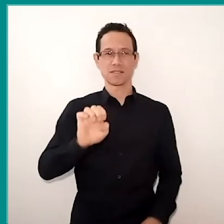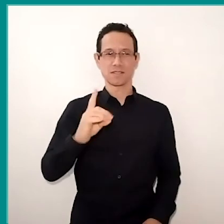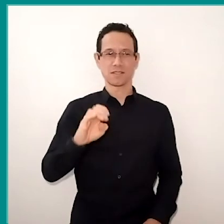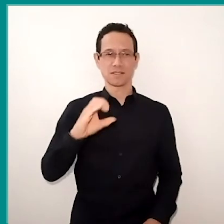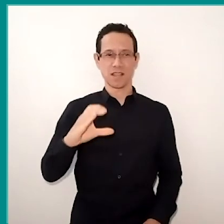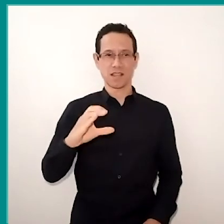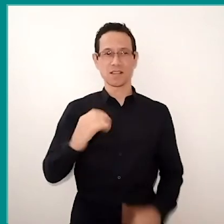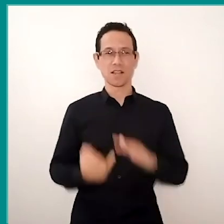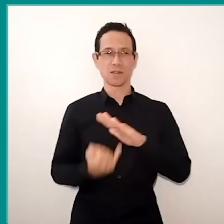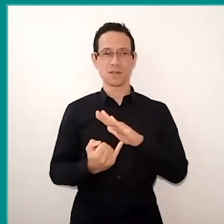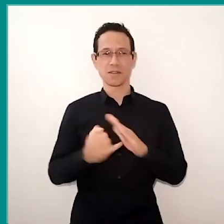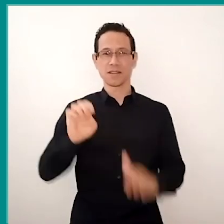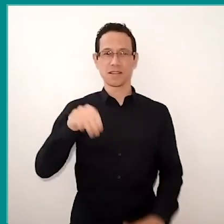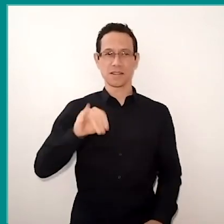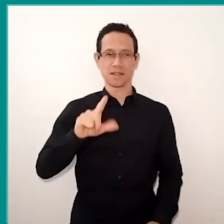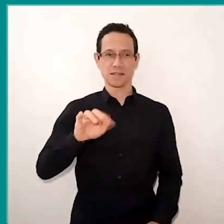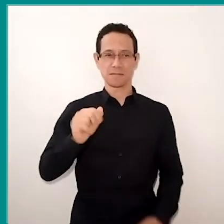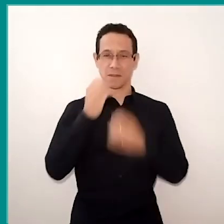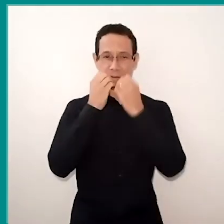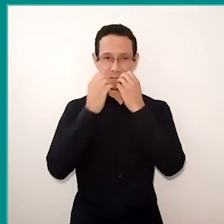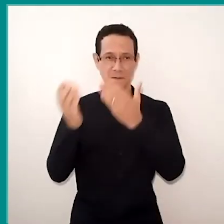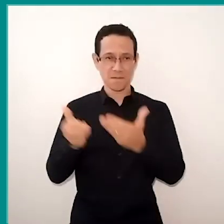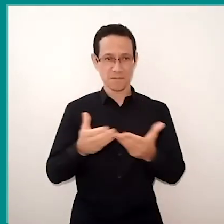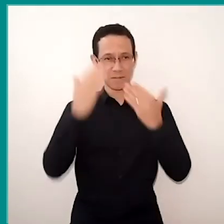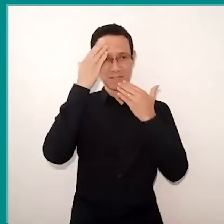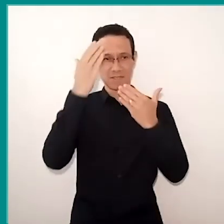I welcome and thank you the presence of everyone.